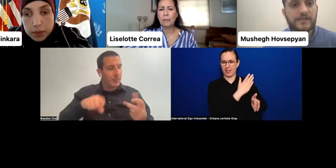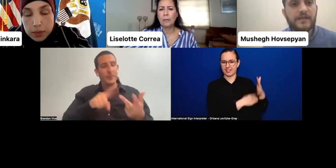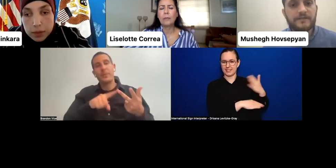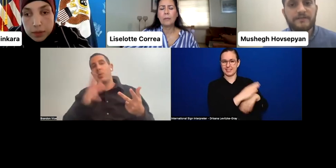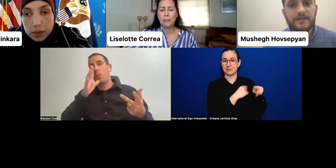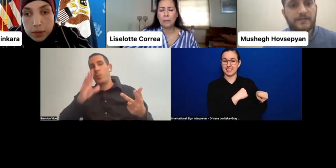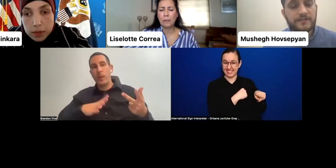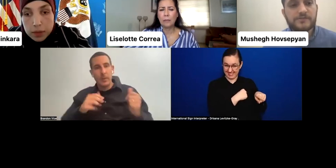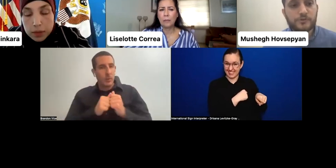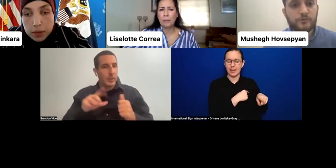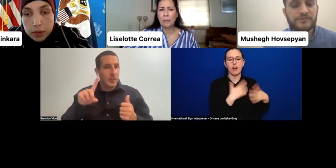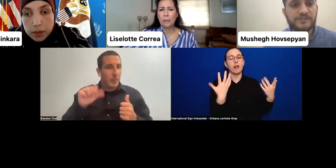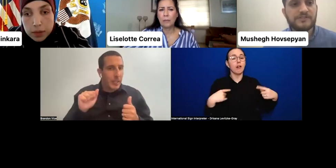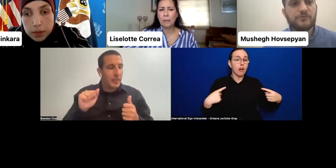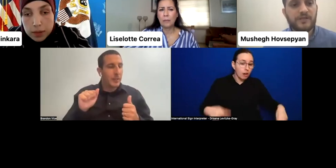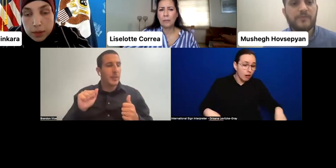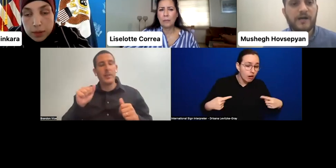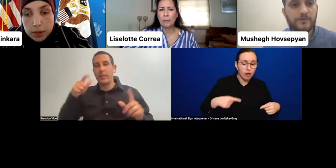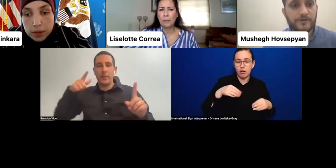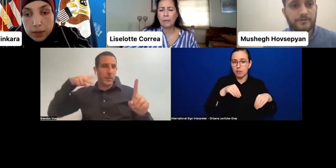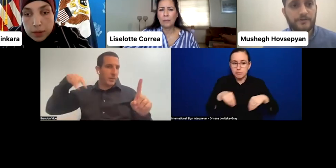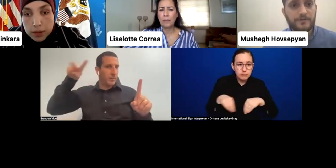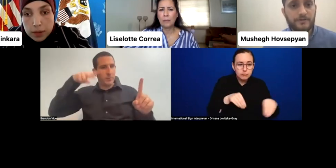And these groups need to be empowered.